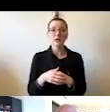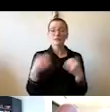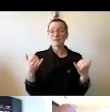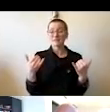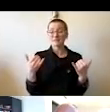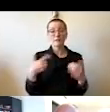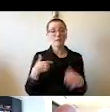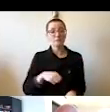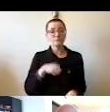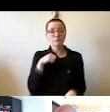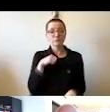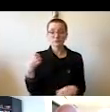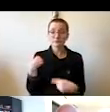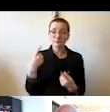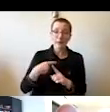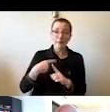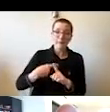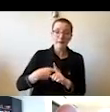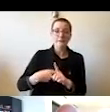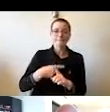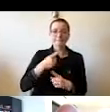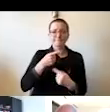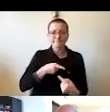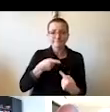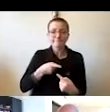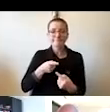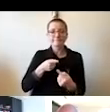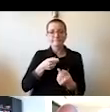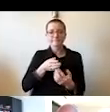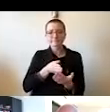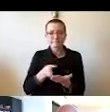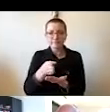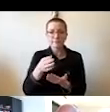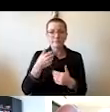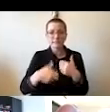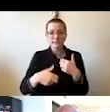of unprecedented difficulties, and constant uncertainty, our students, our faculty